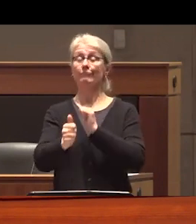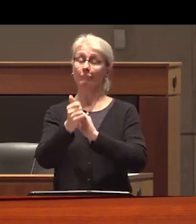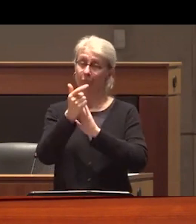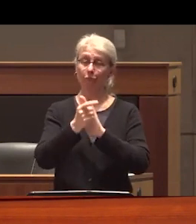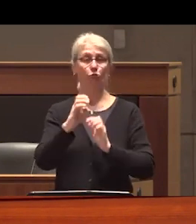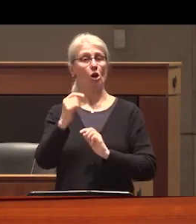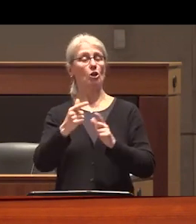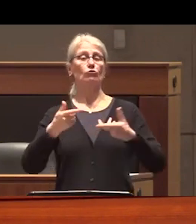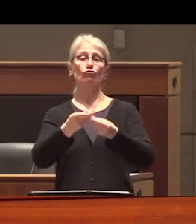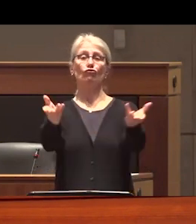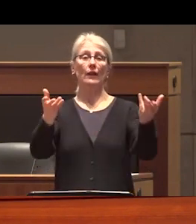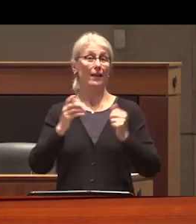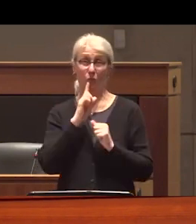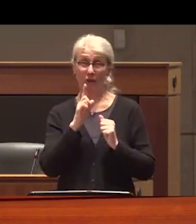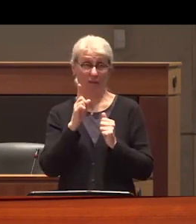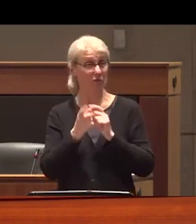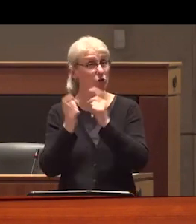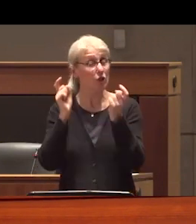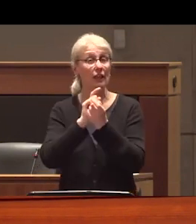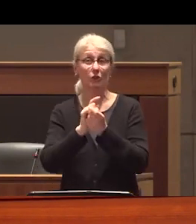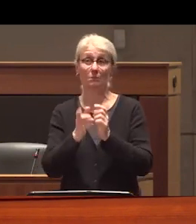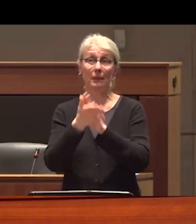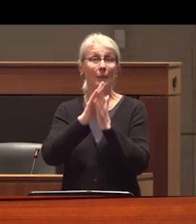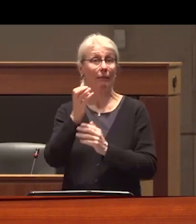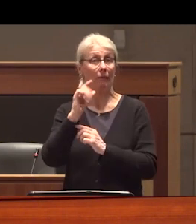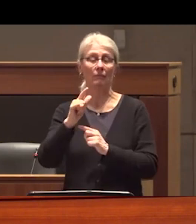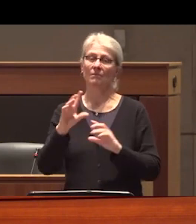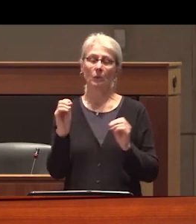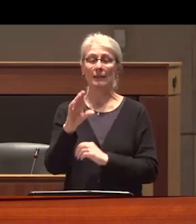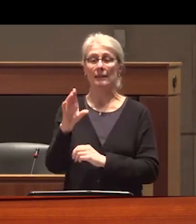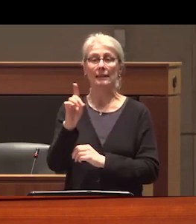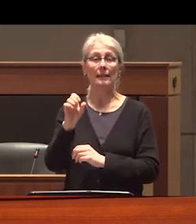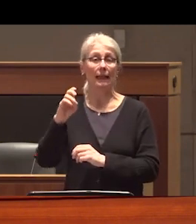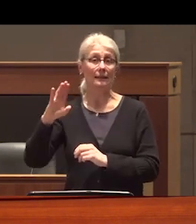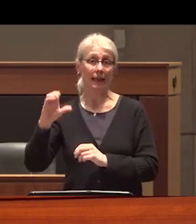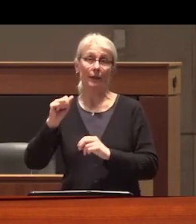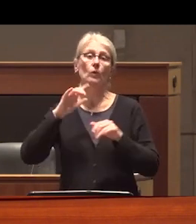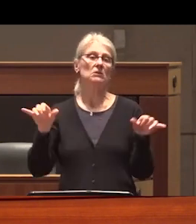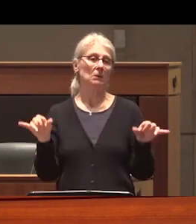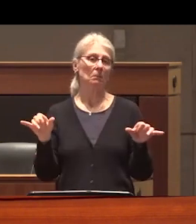sadly they have no plans to the cdsa is still very much intact and will be for the foreseeable future